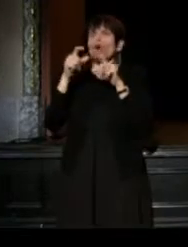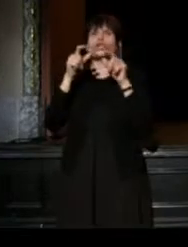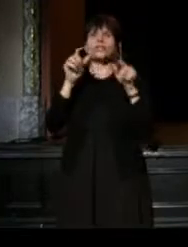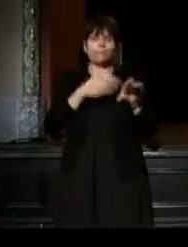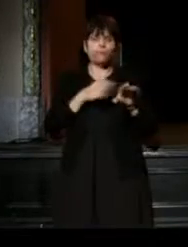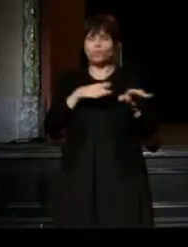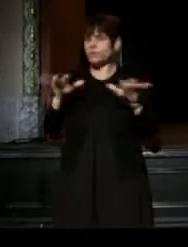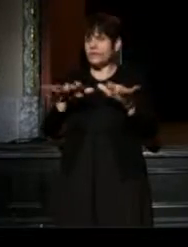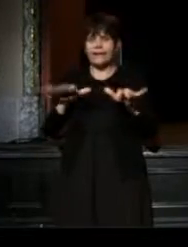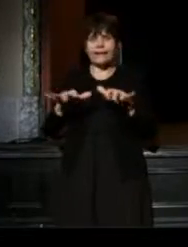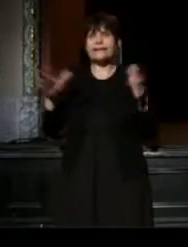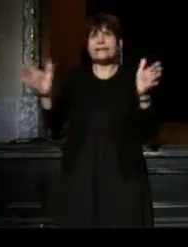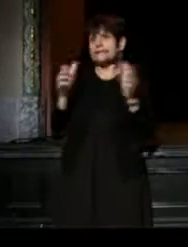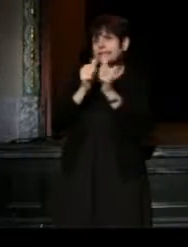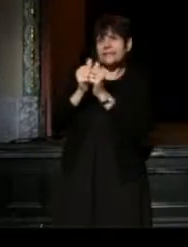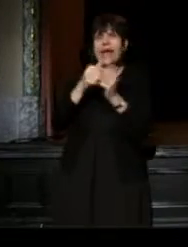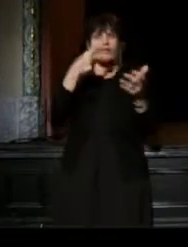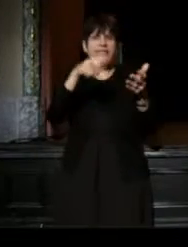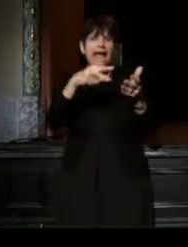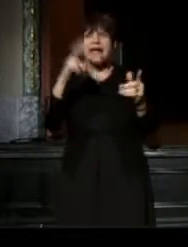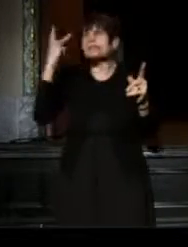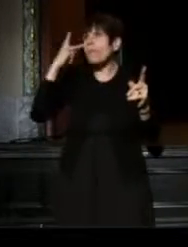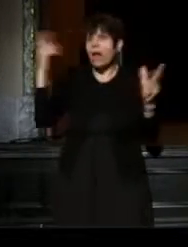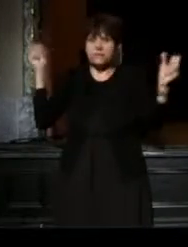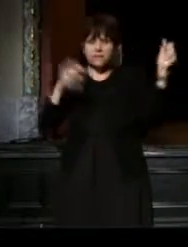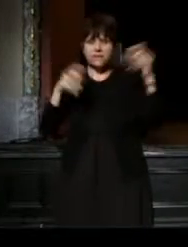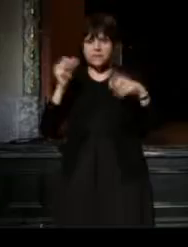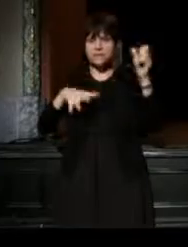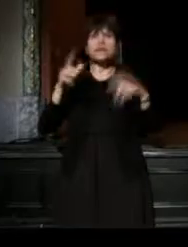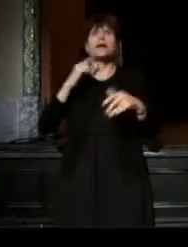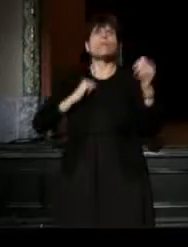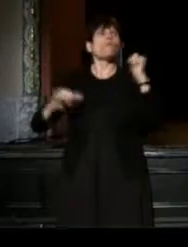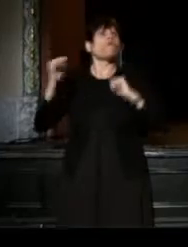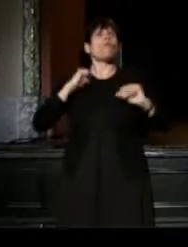spiced with the politics and dance, and Performance Music was born.